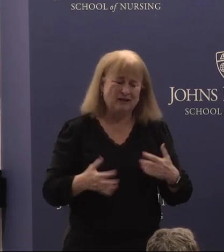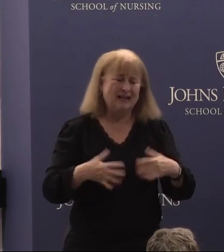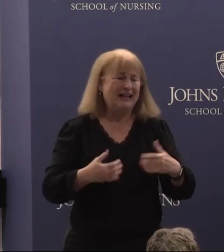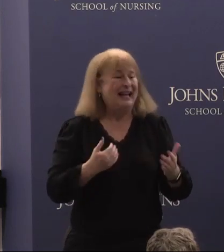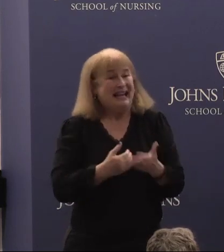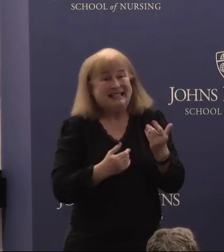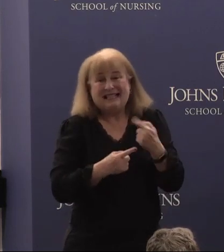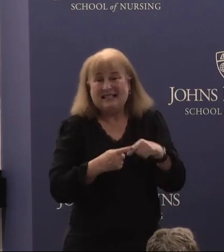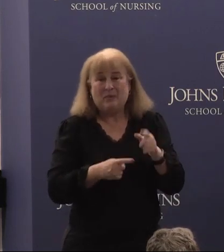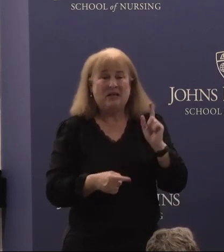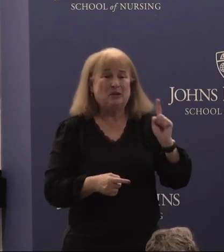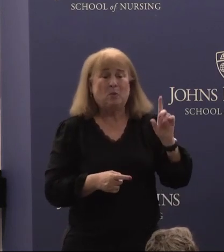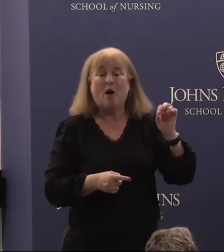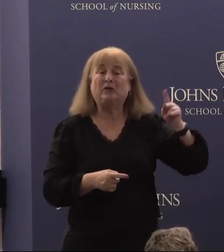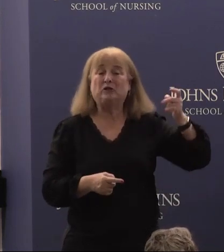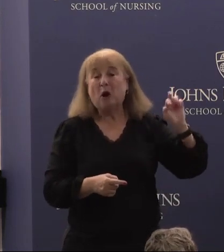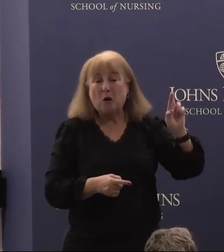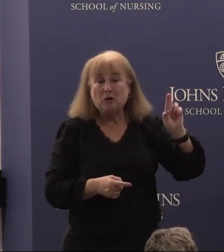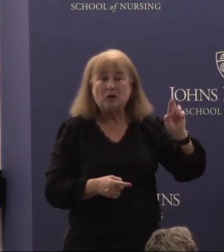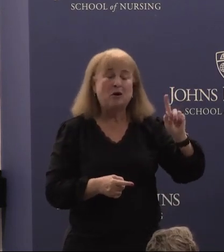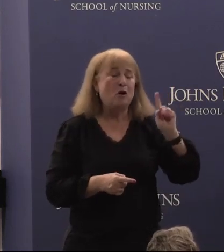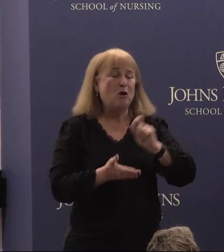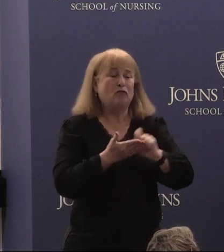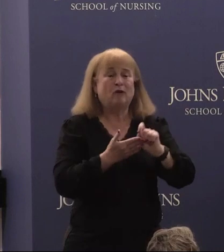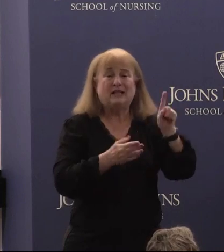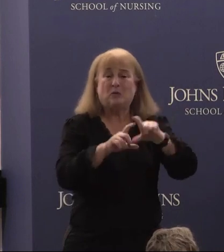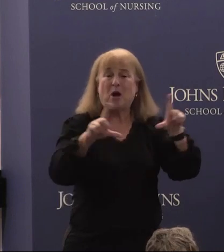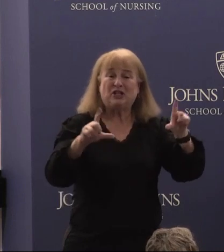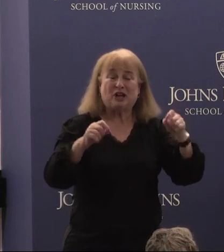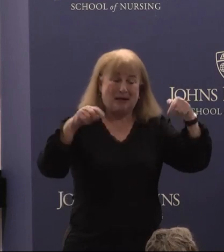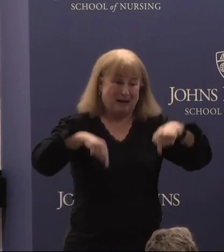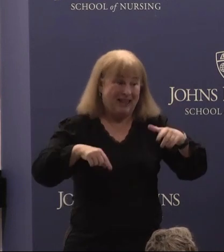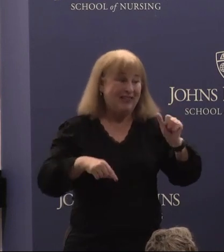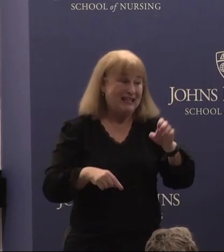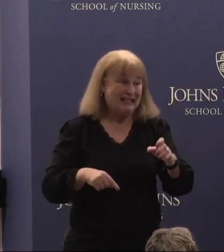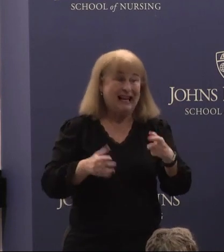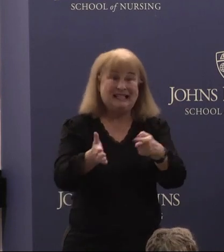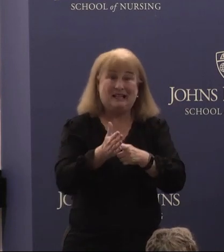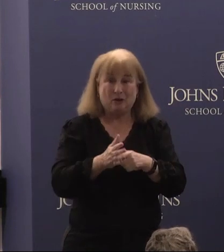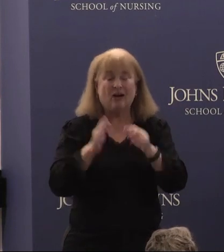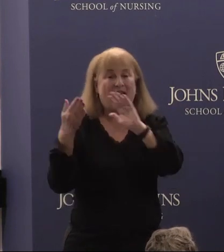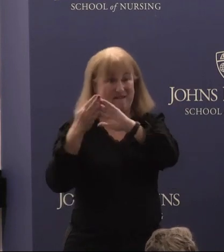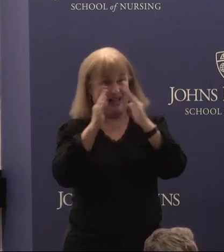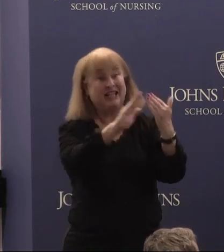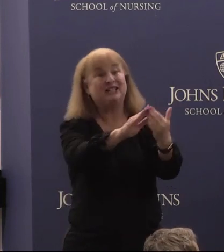just a single donor who writes a single check. In this case it actually it took a village and